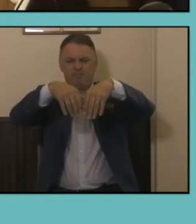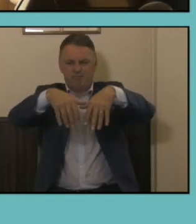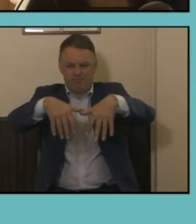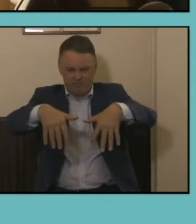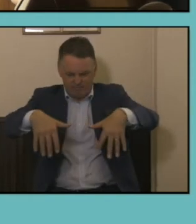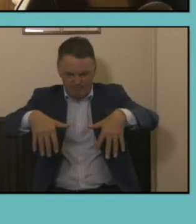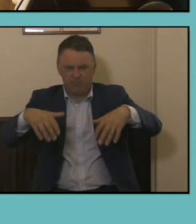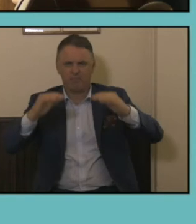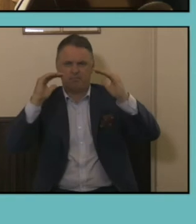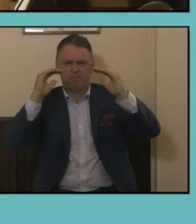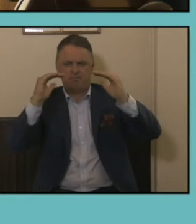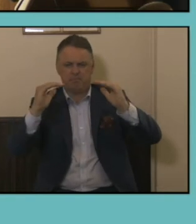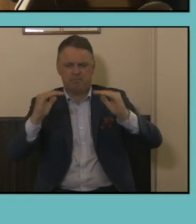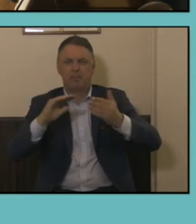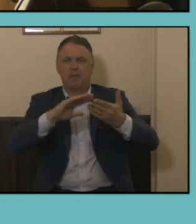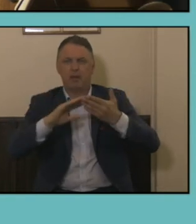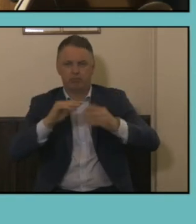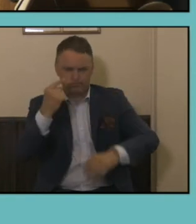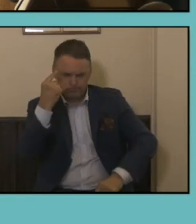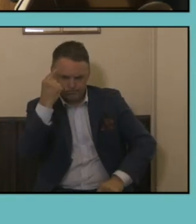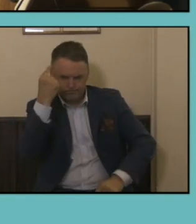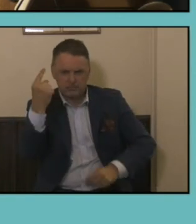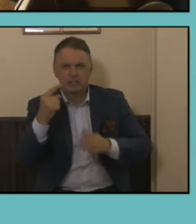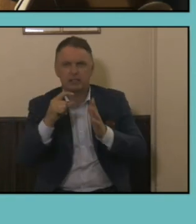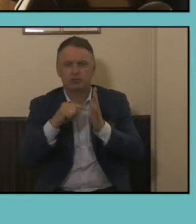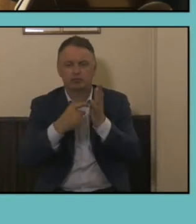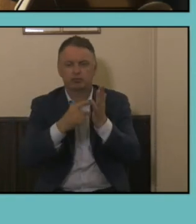that looking at trends for broad groupings, or to ensure insights at a